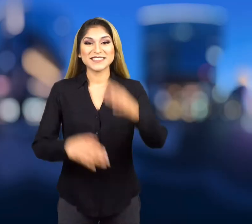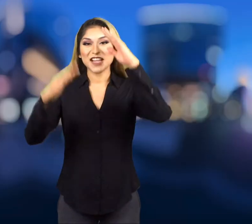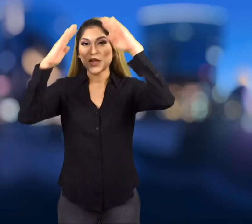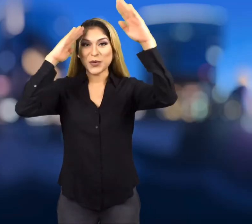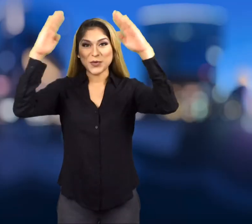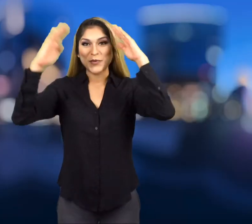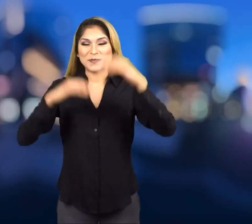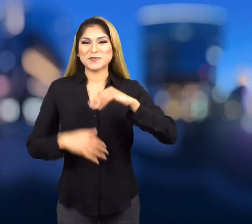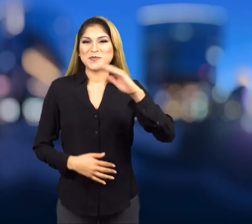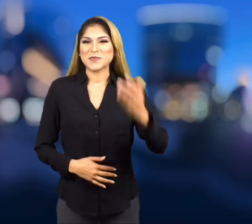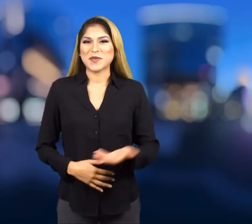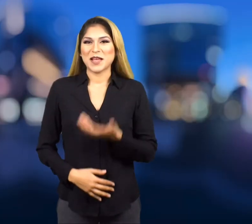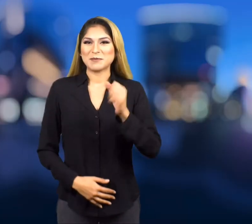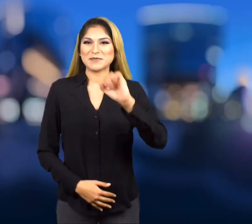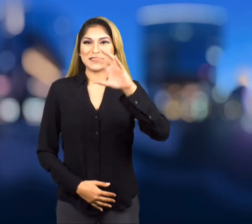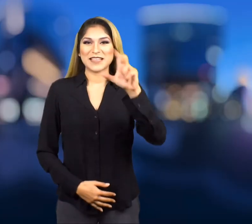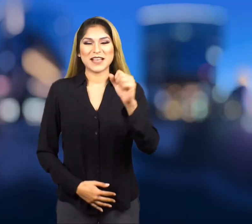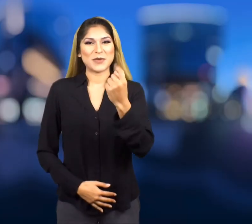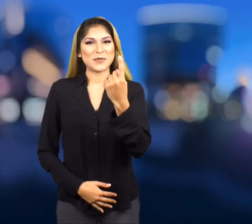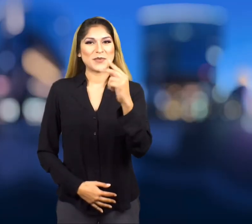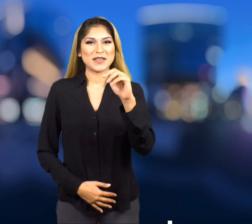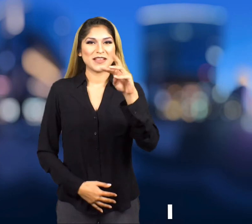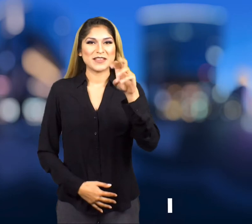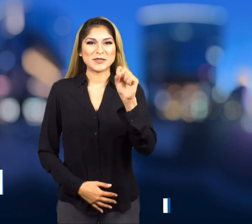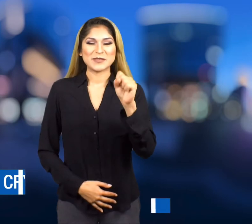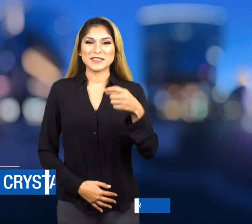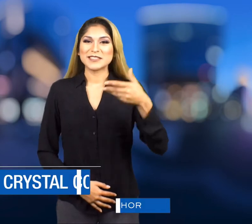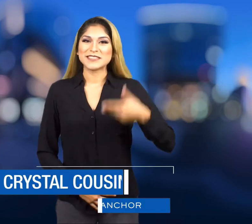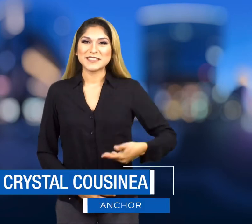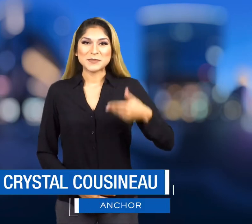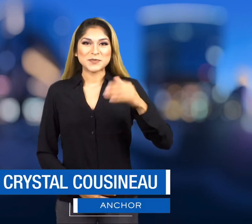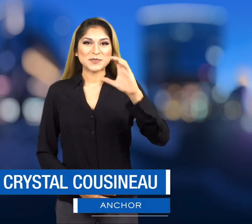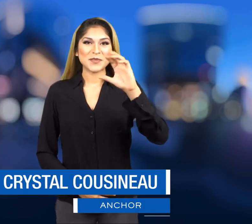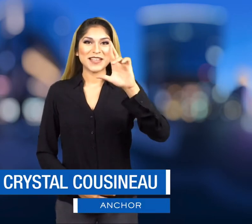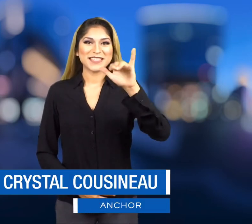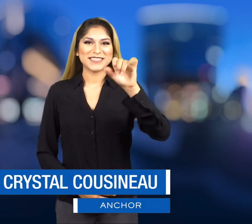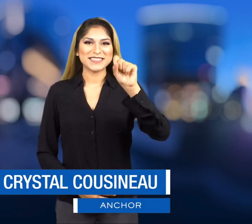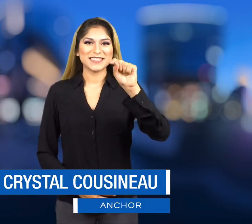Hello everyone. Welcome to Sign1News. I am Crystal